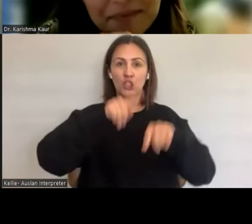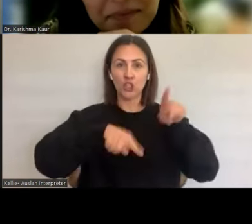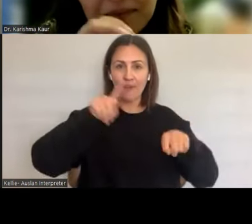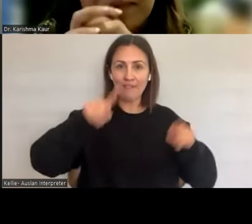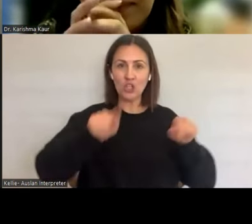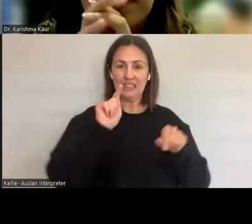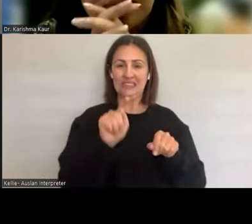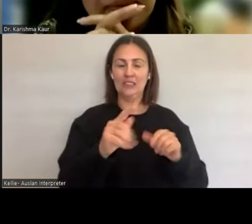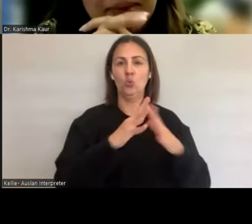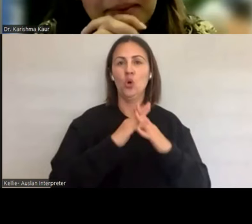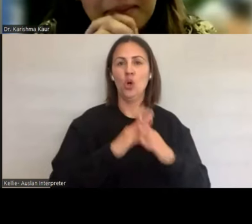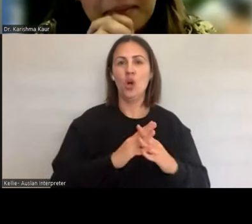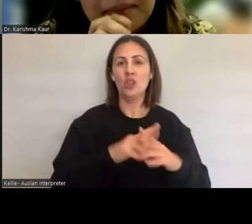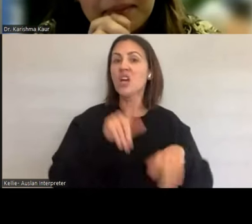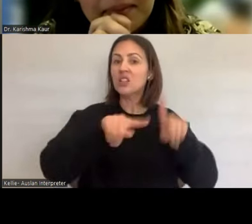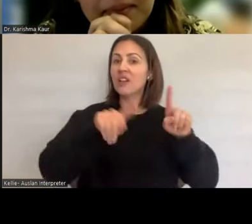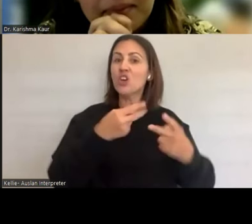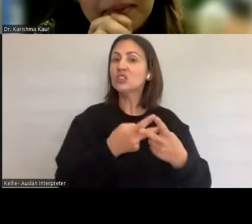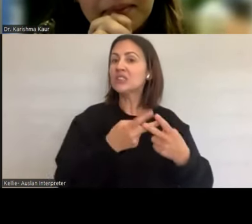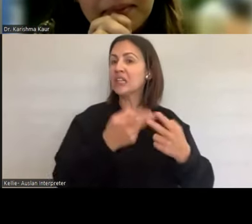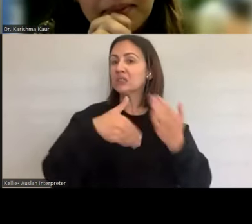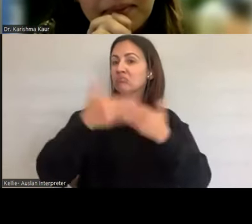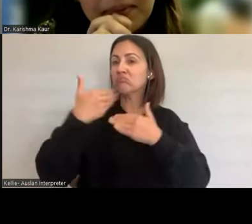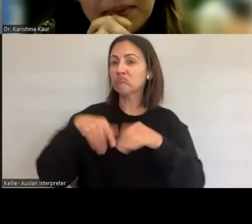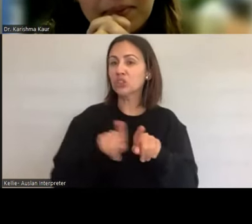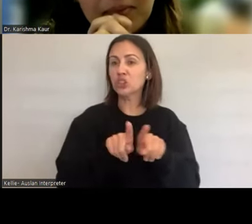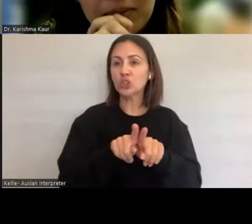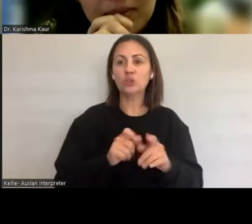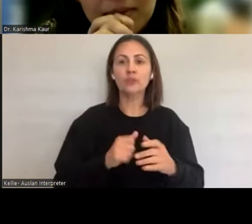For me, I have the privilege of working with young people,